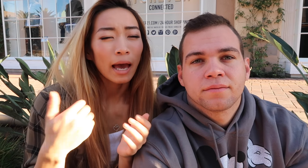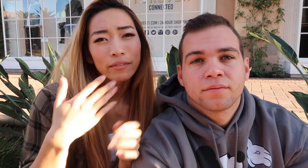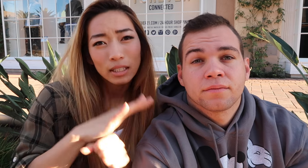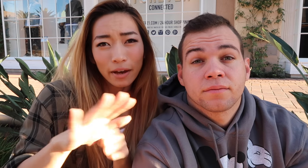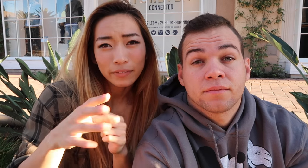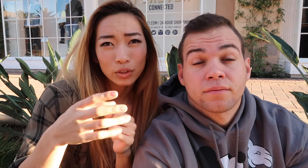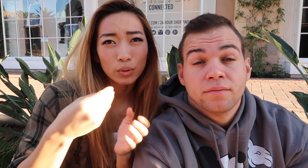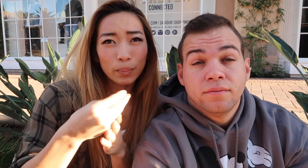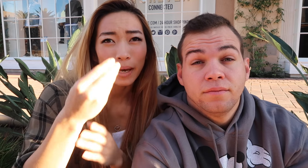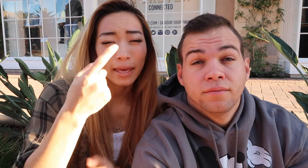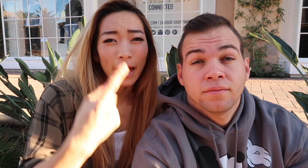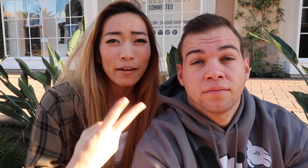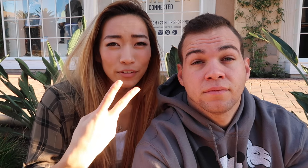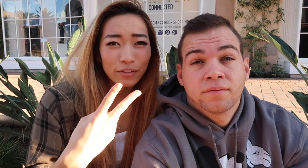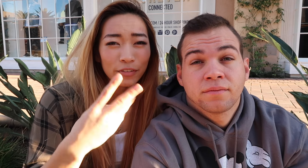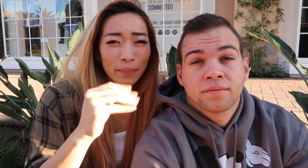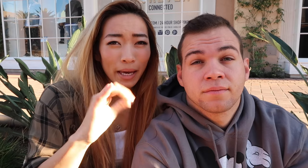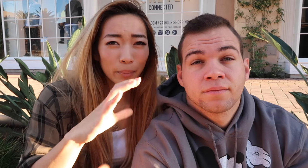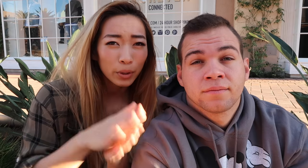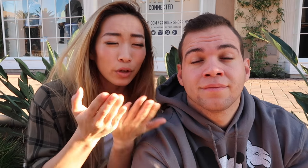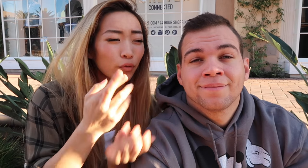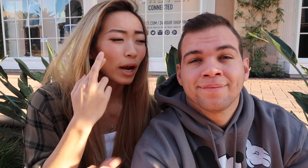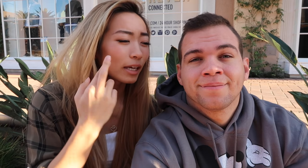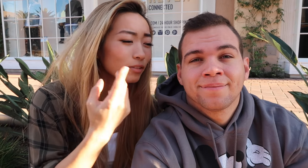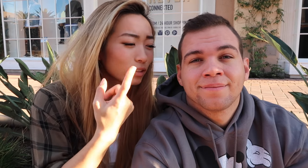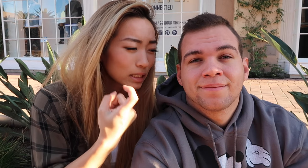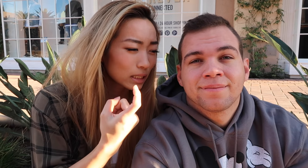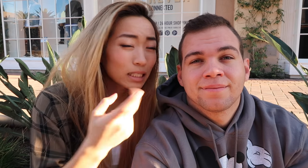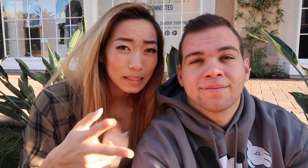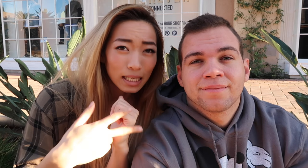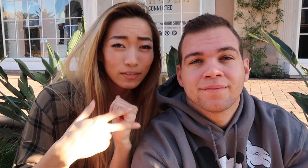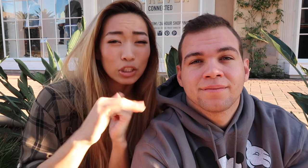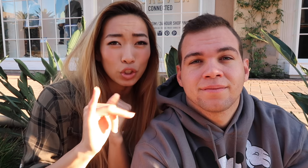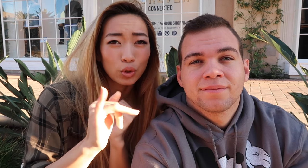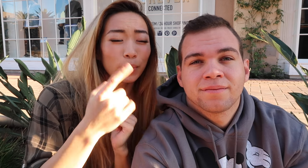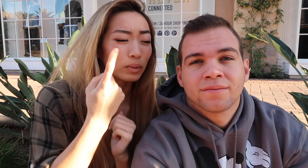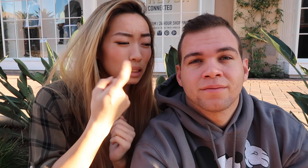and I have enough to buy half of the MacBook Ryan has been saving too